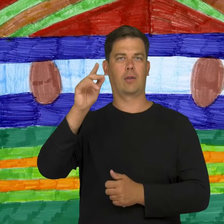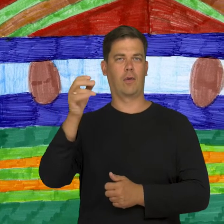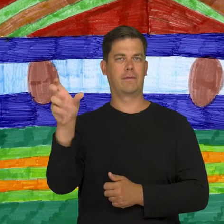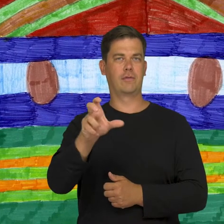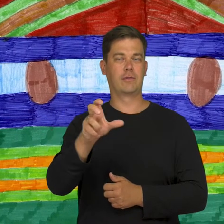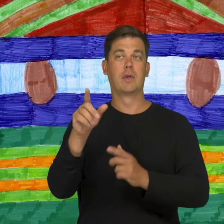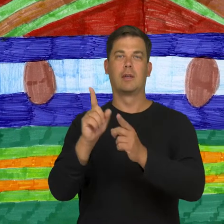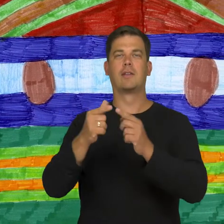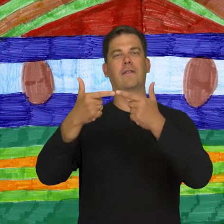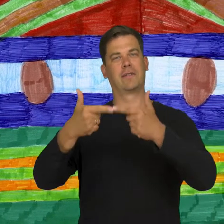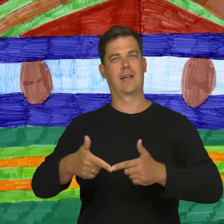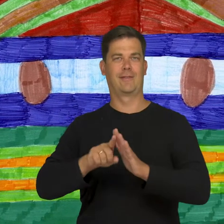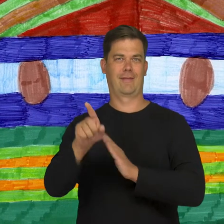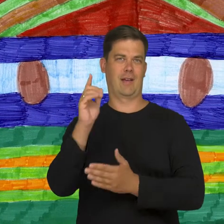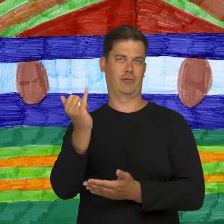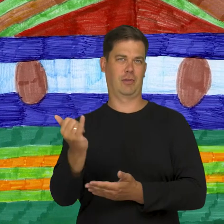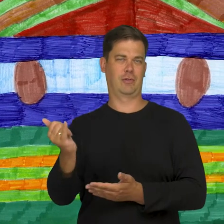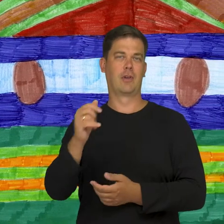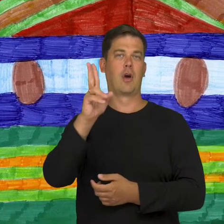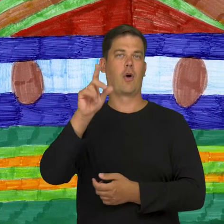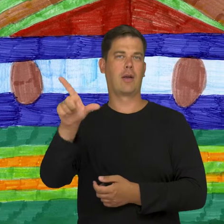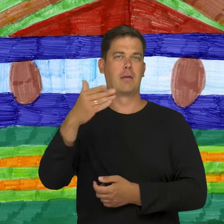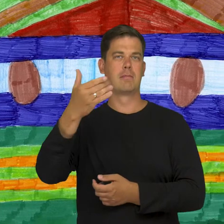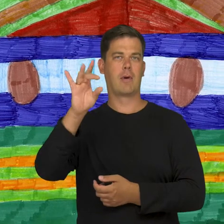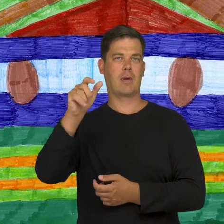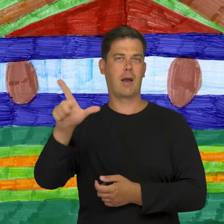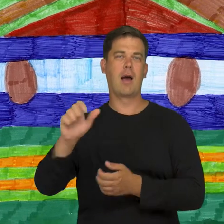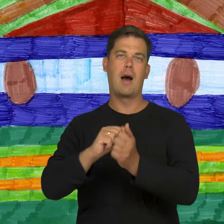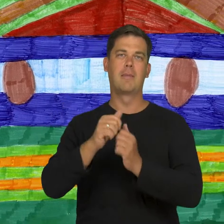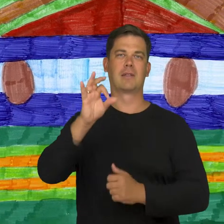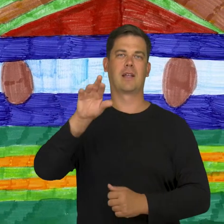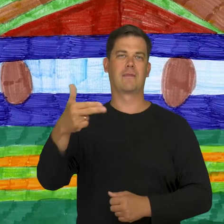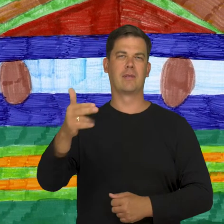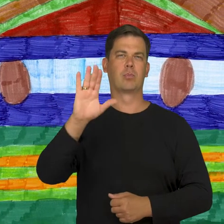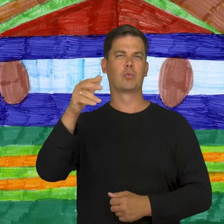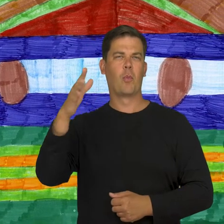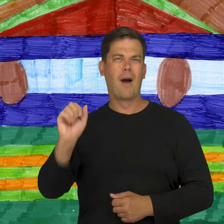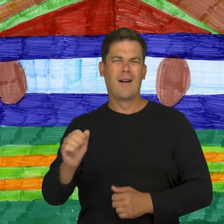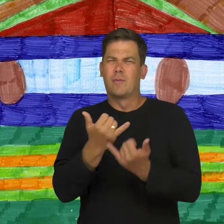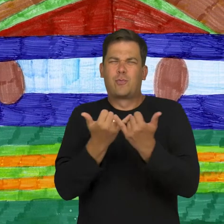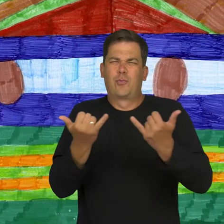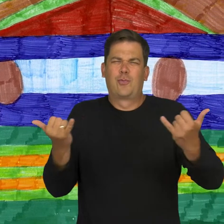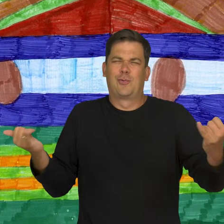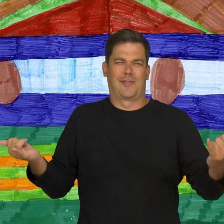and poems for children like "Kogel mogel" and "Stefek Burczymucha", of various poets.